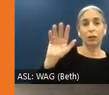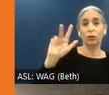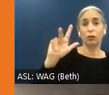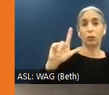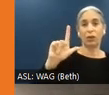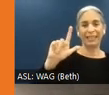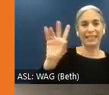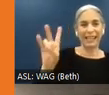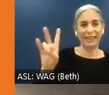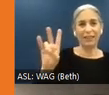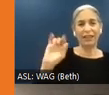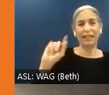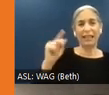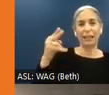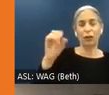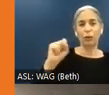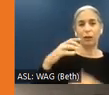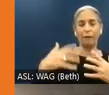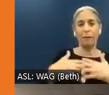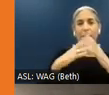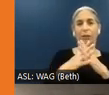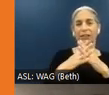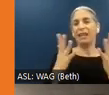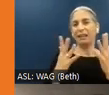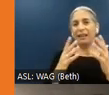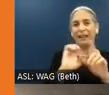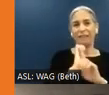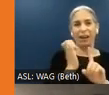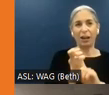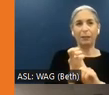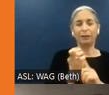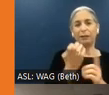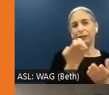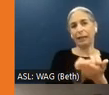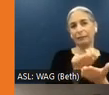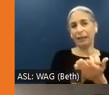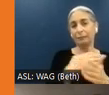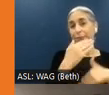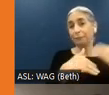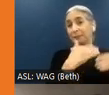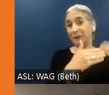Built Environments in Emerging Economies - Stepping it Up. And that is part of our Built